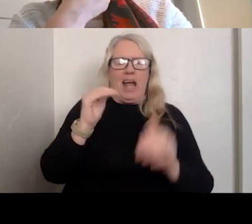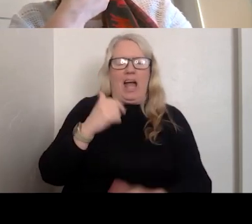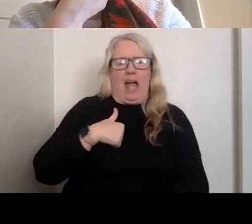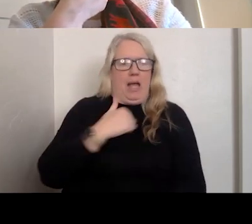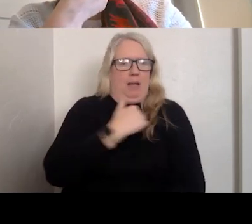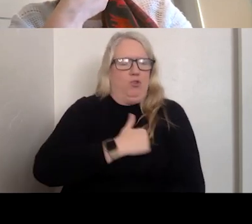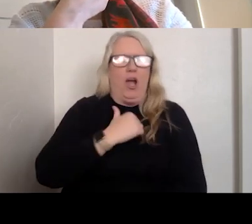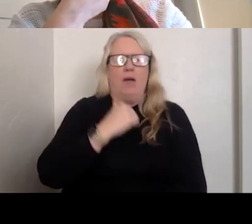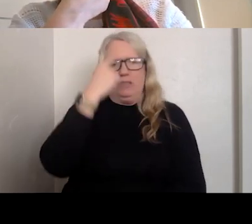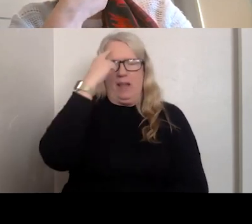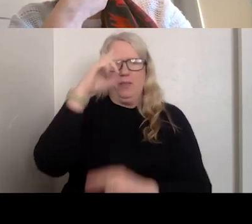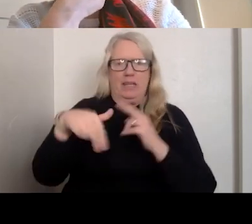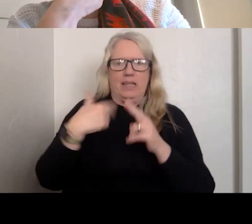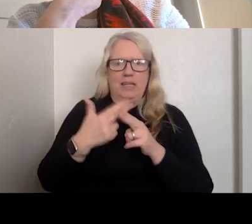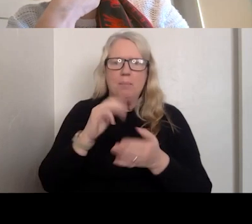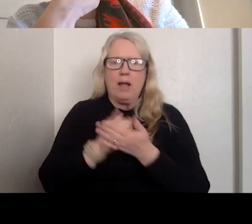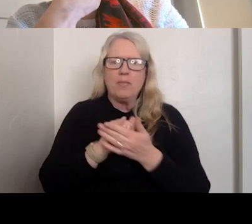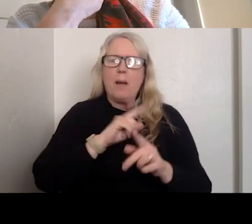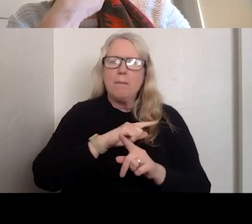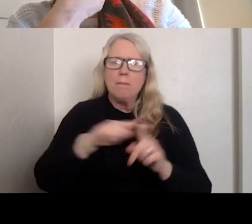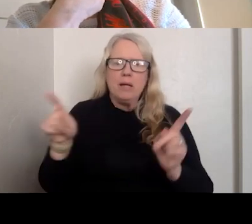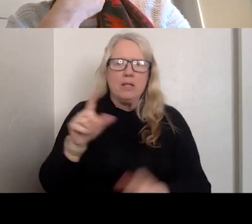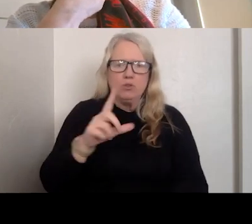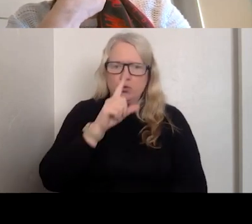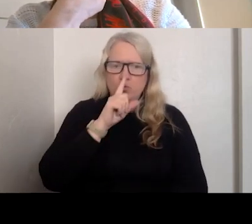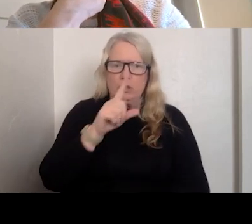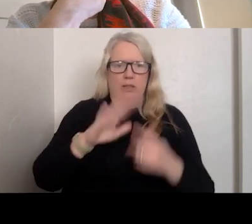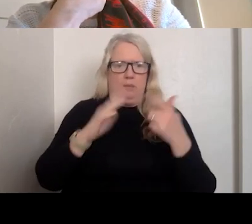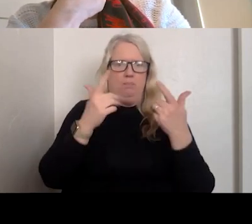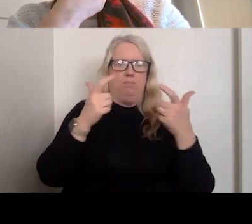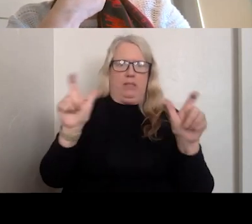THINKING ABOUT THAT, BUT IT IS REAL THE BIG ADVANCE IN EMERGENCY MEDICINE.